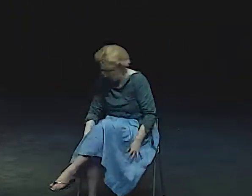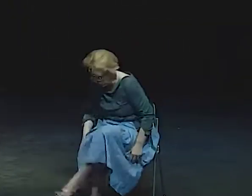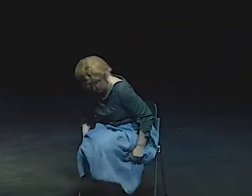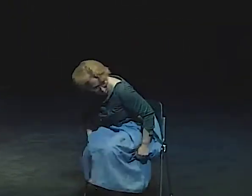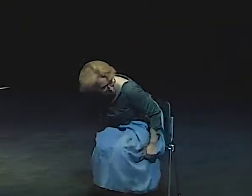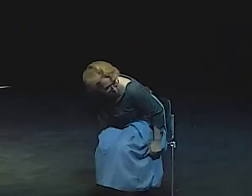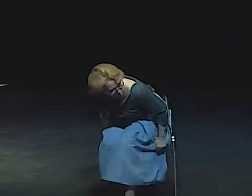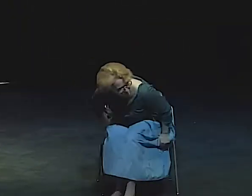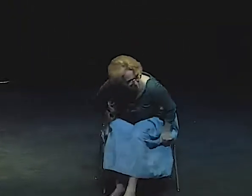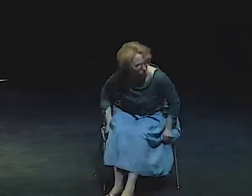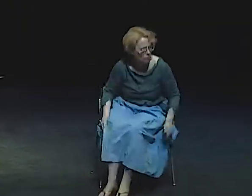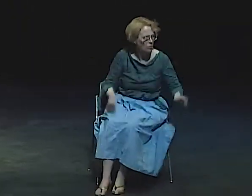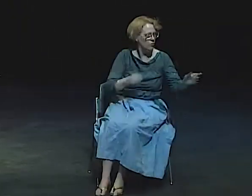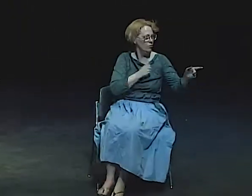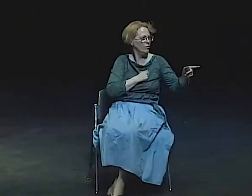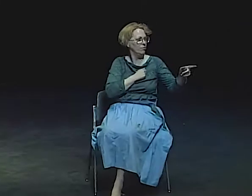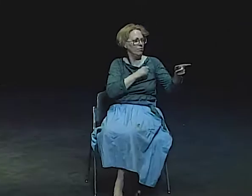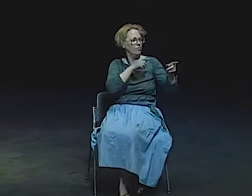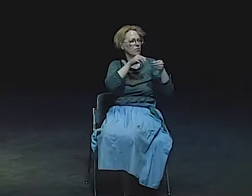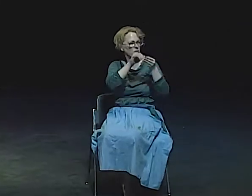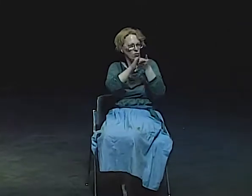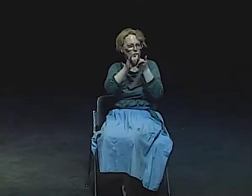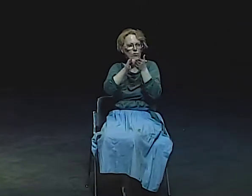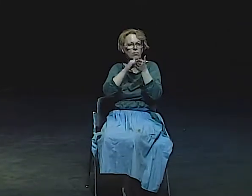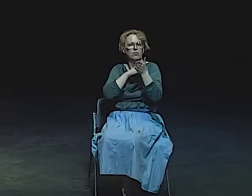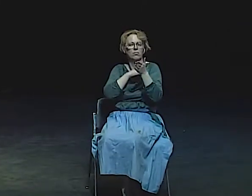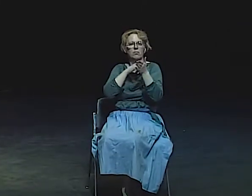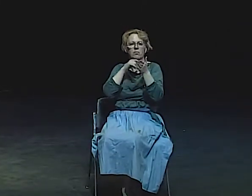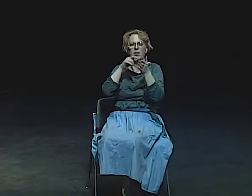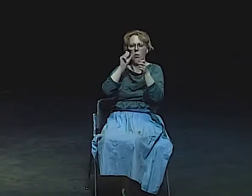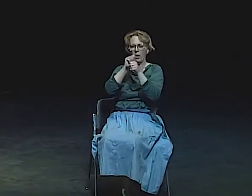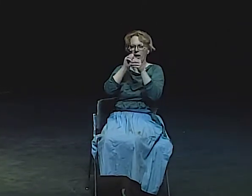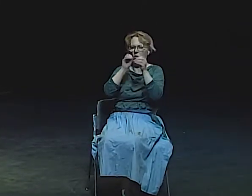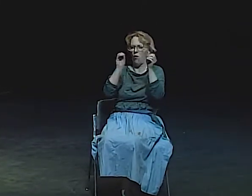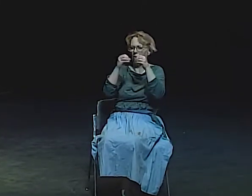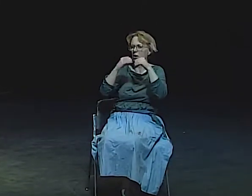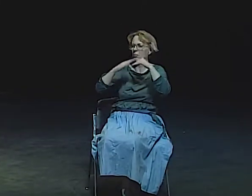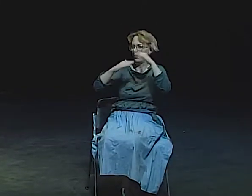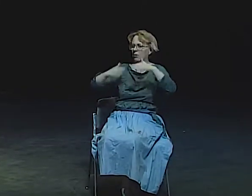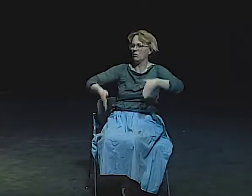IT WAS IN NEW YORK AND... I'M SORRY.